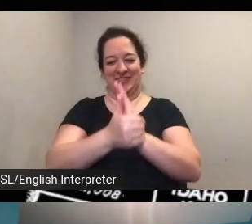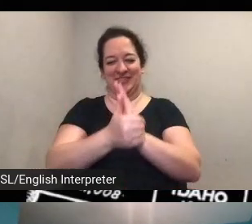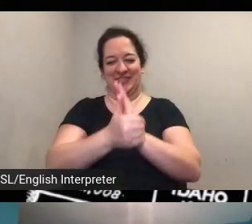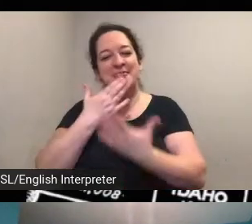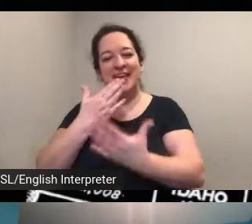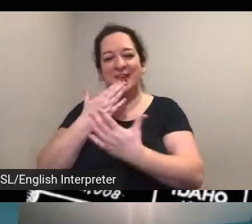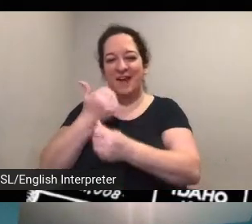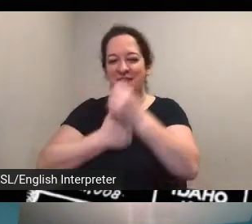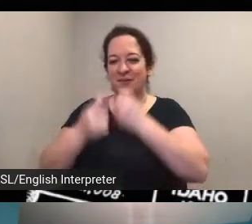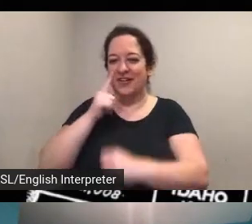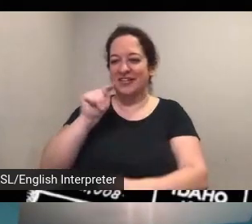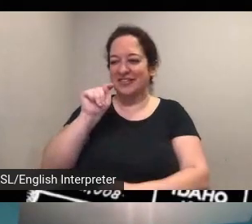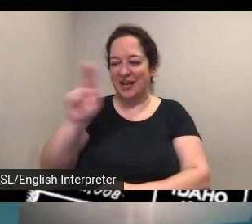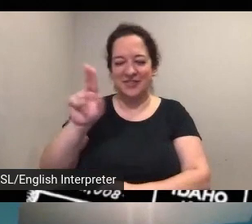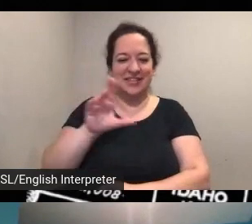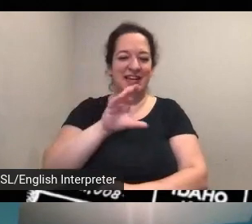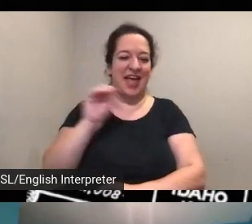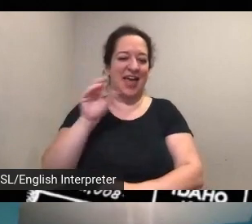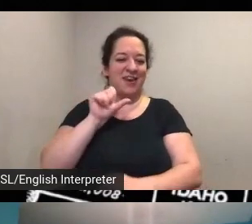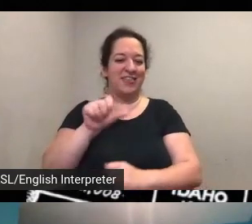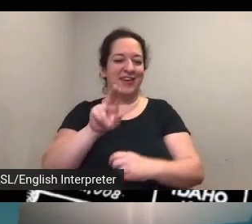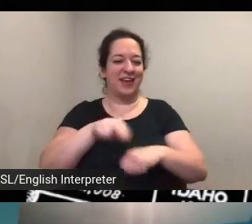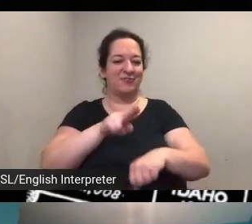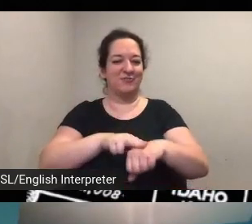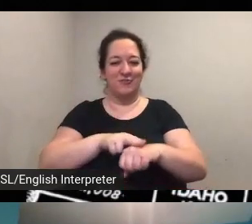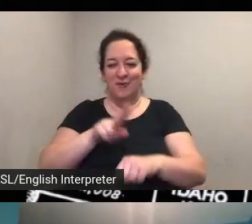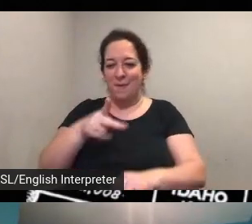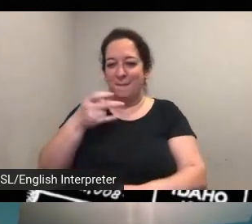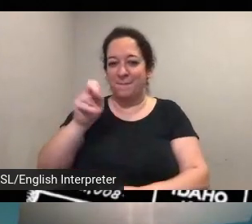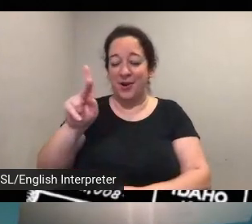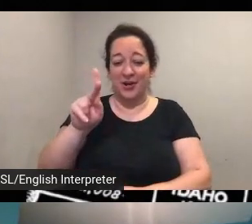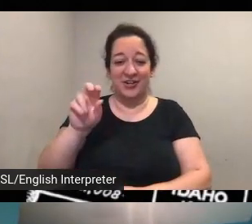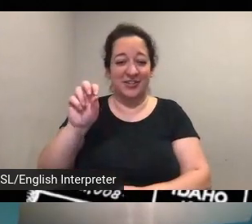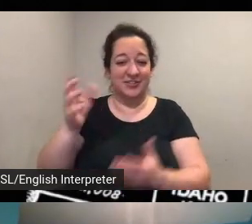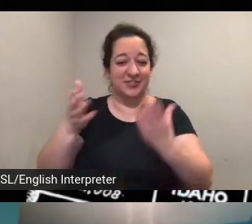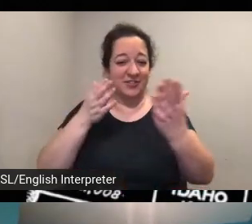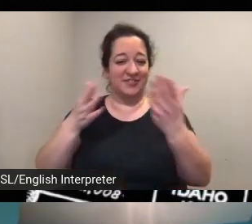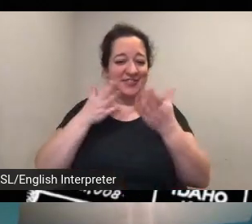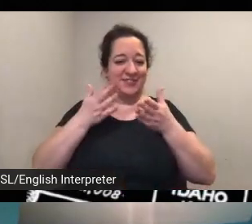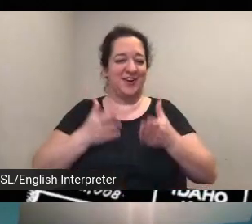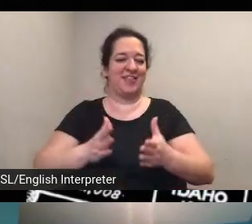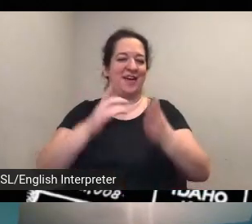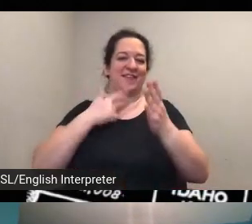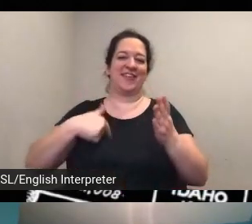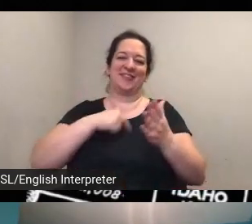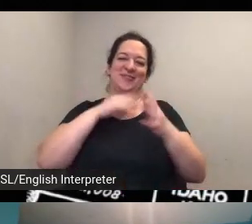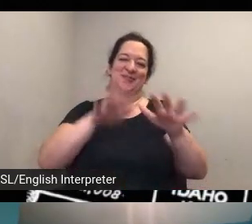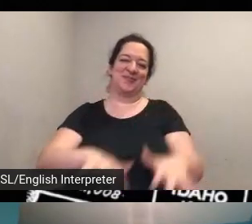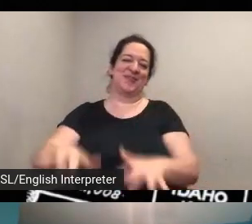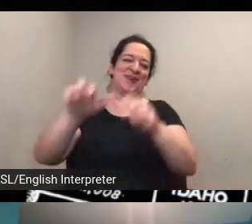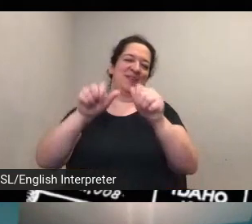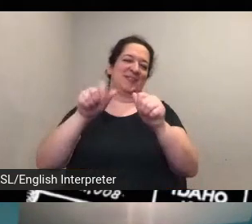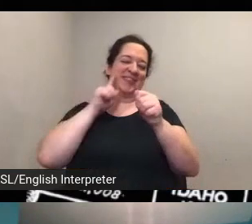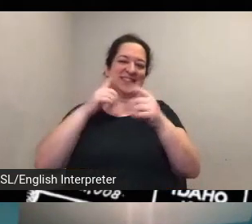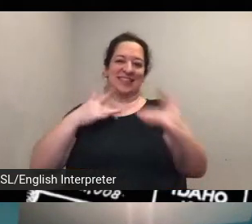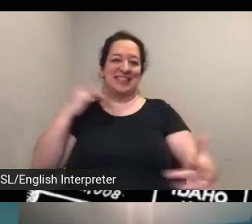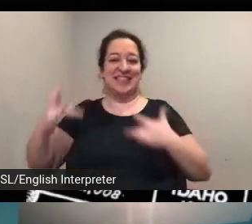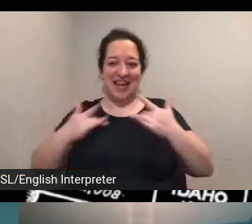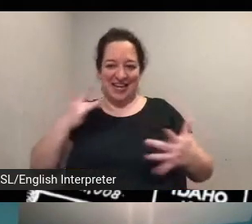national park service for allowing the peel to host this exciting event we're thrilled to be part of this